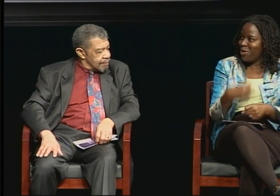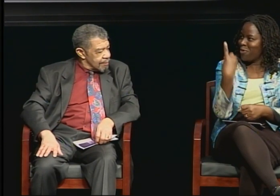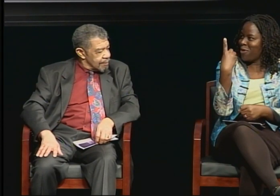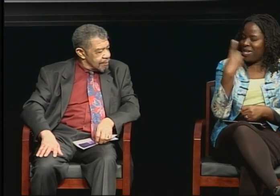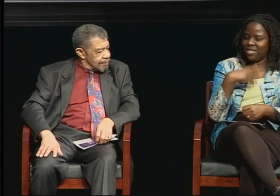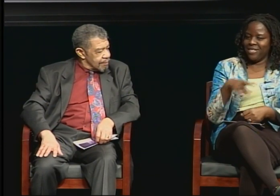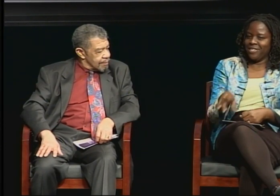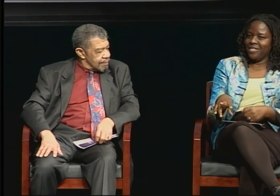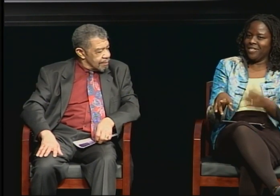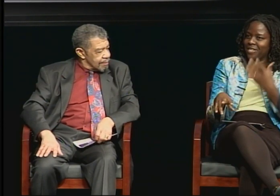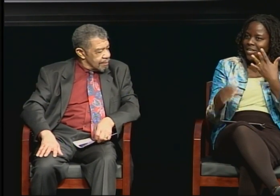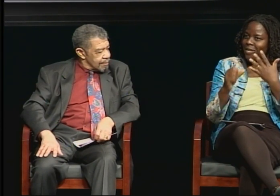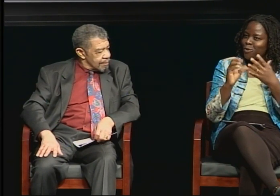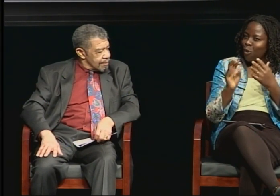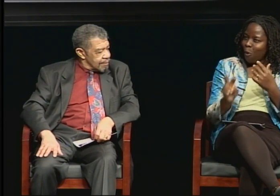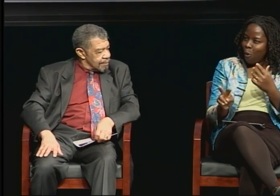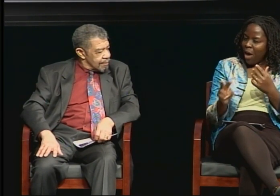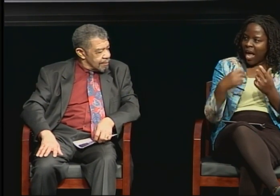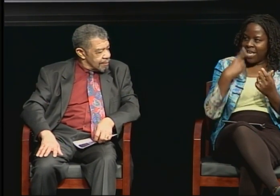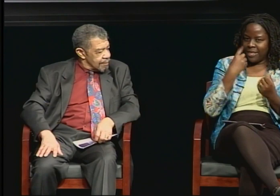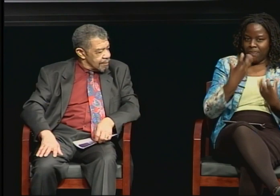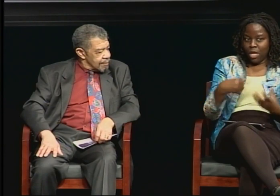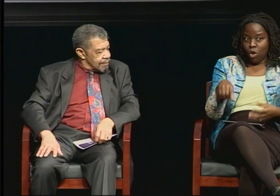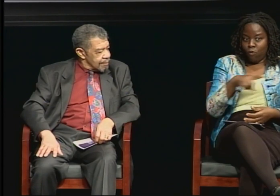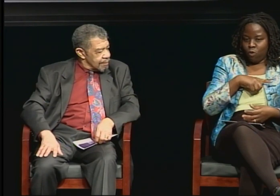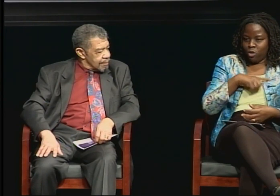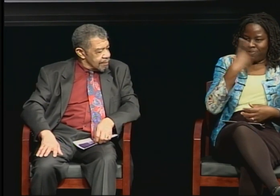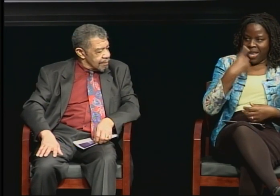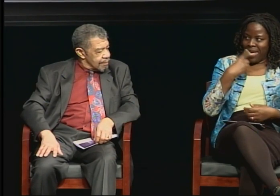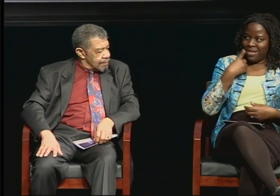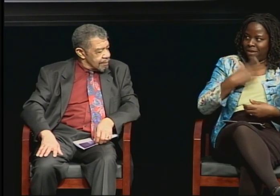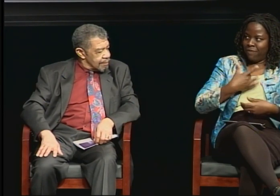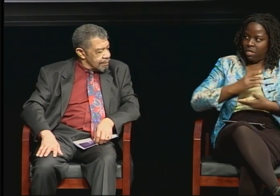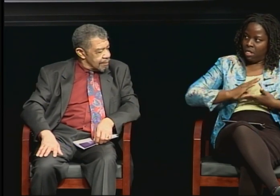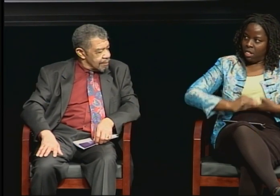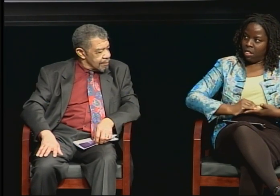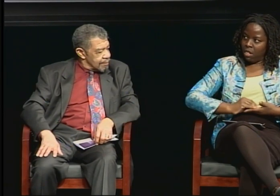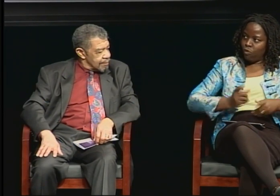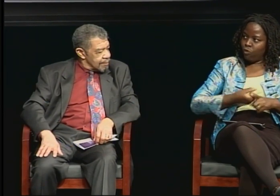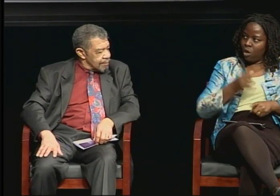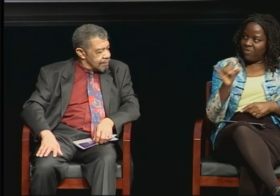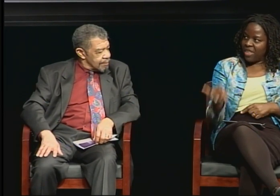Now, my response is really we can go as far as we want if we have something -- some place to start.